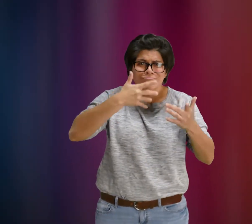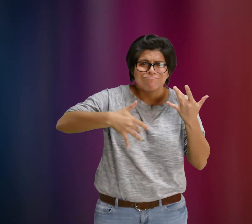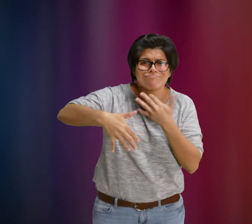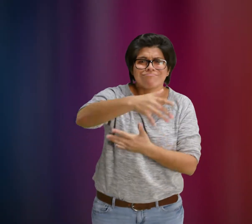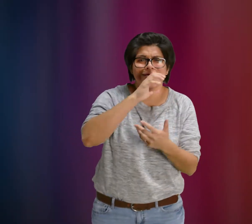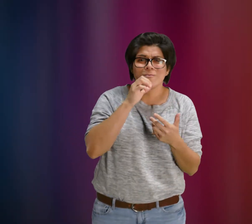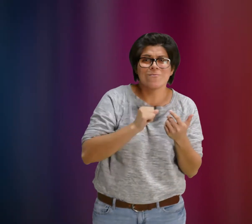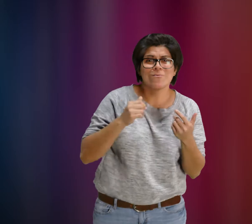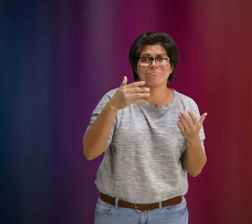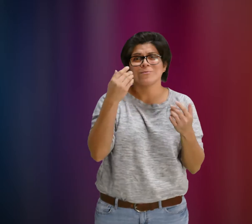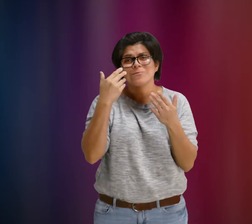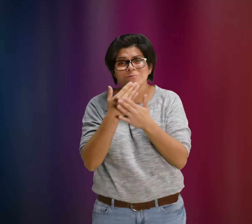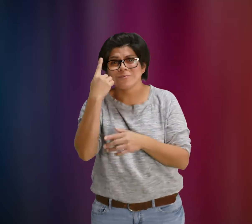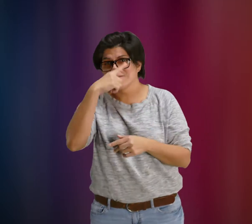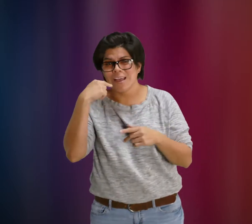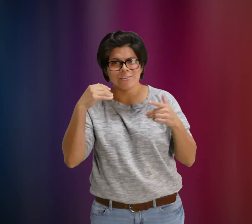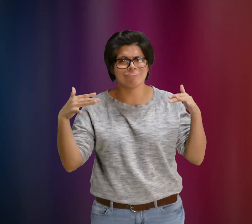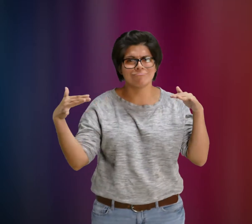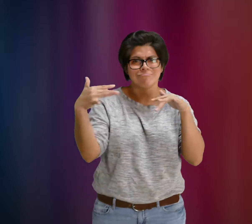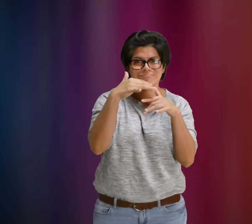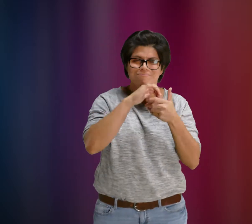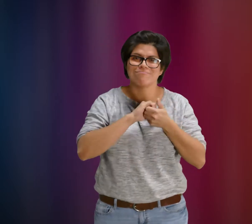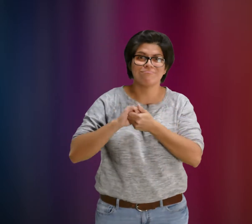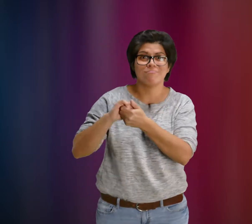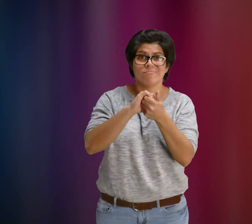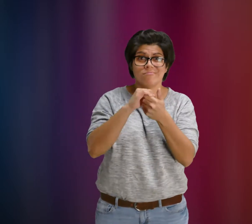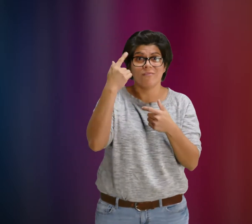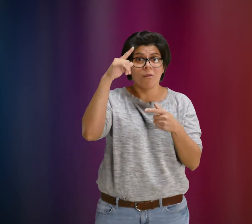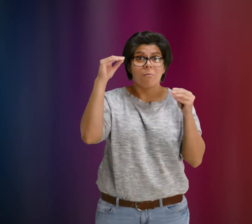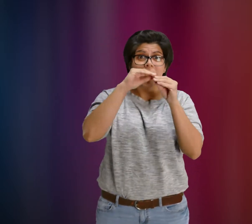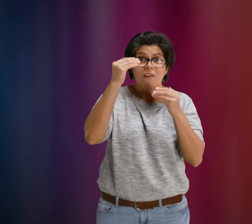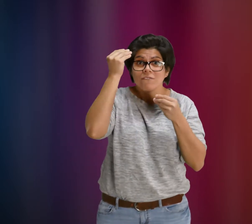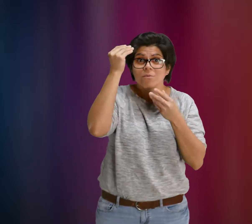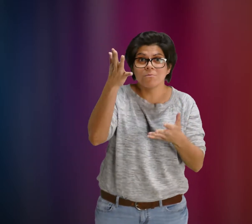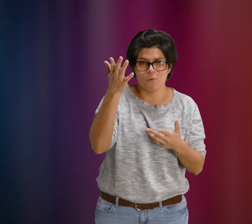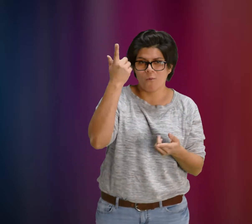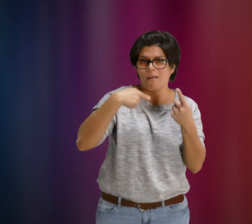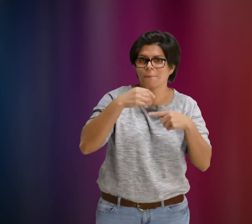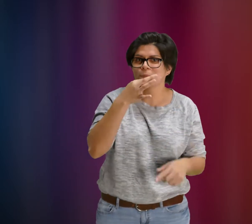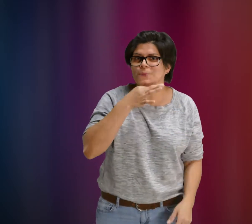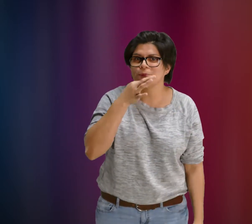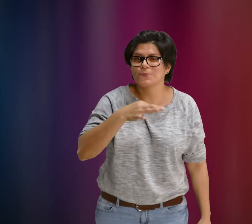Meeting new and old faces! Uniting together! For more details, stay tuned!